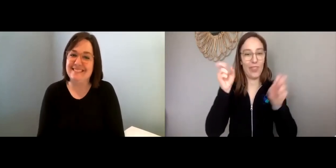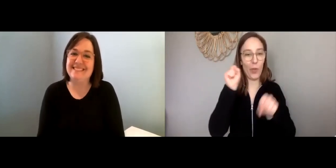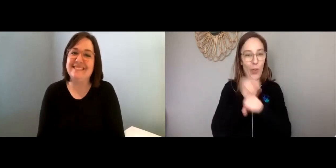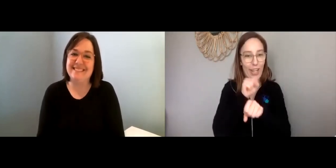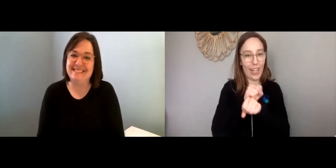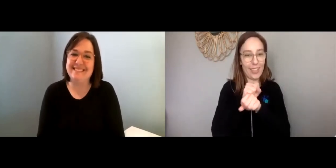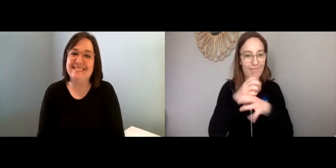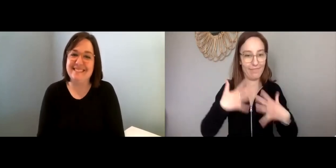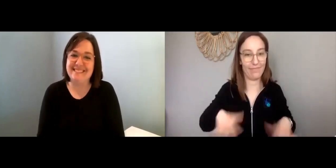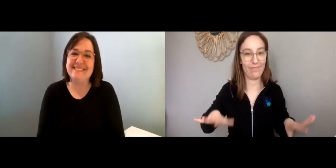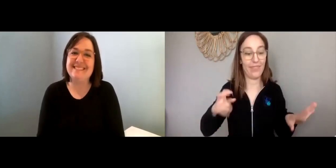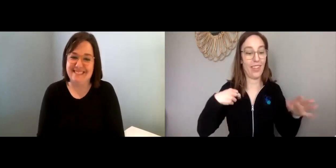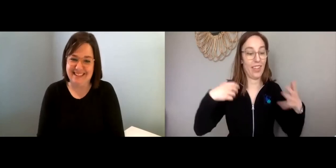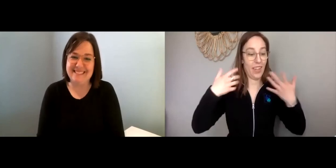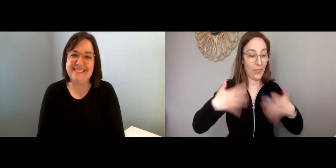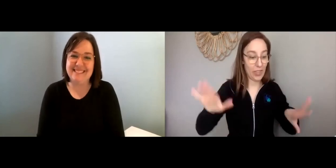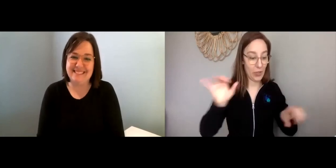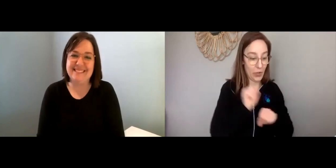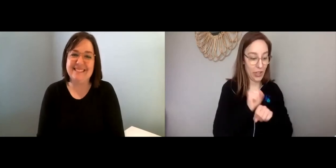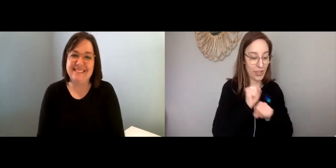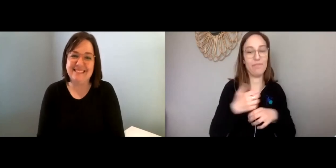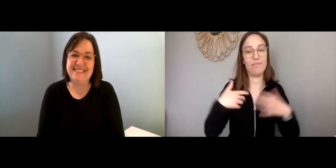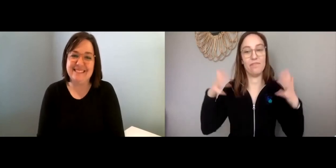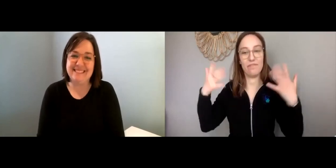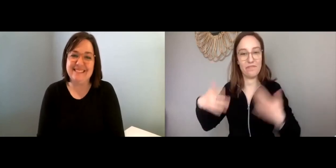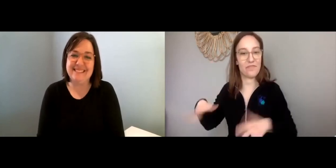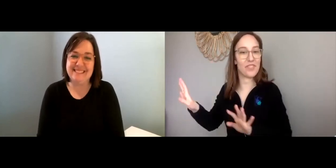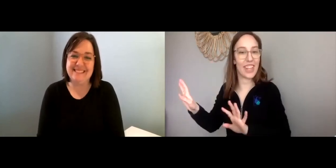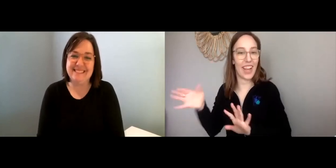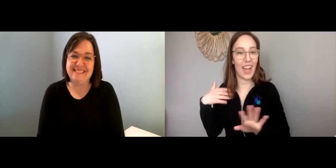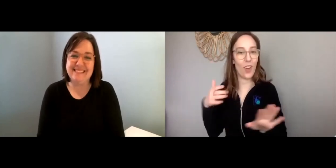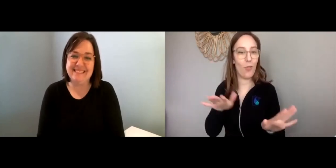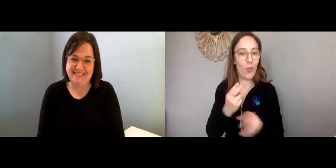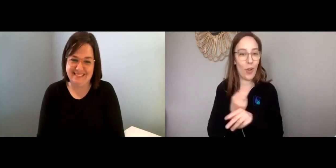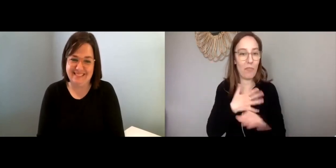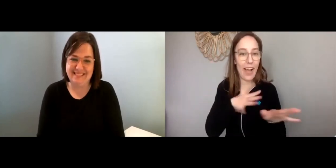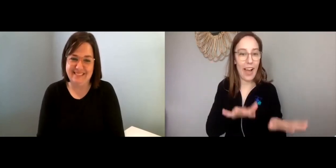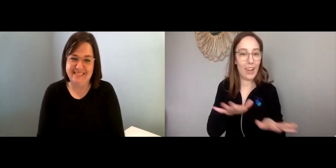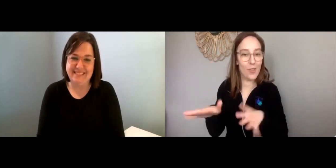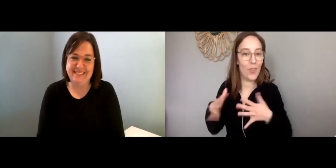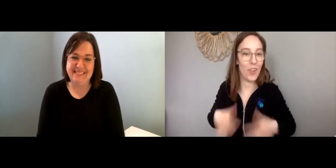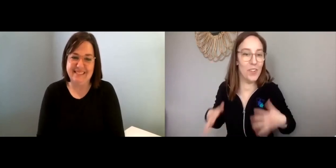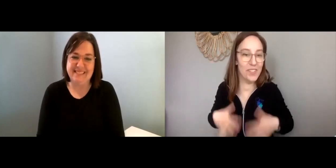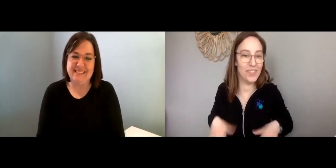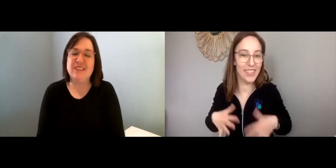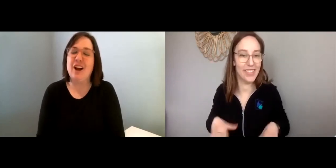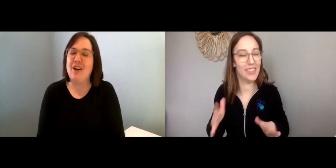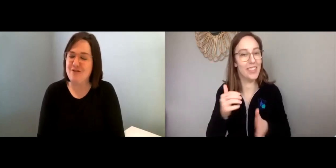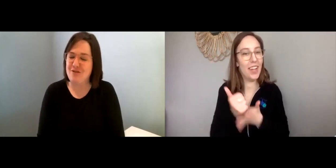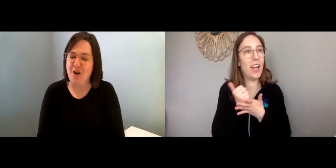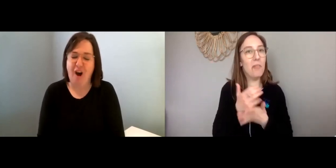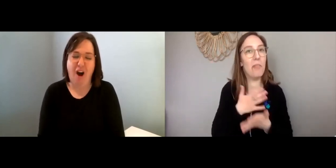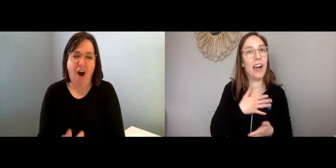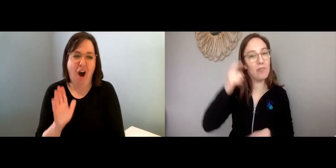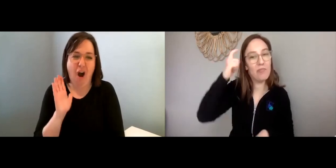I wear my work clothes during the day and then when it’s done, I change into my casual clothes.